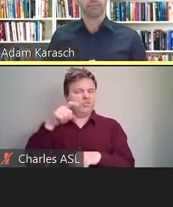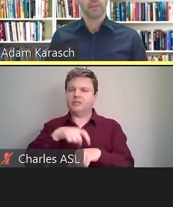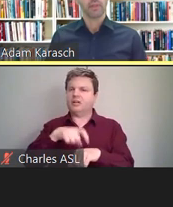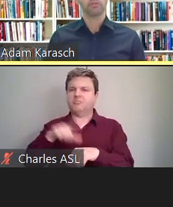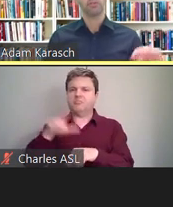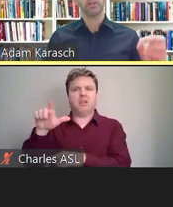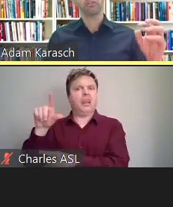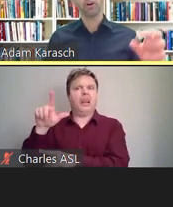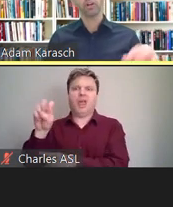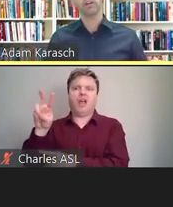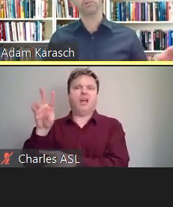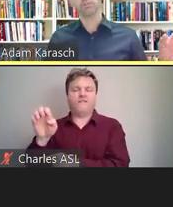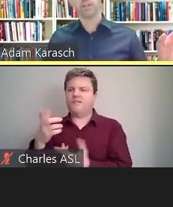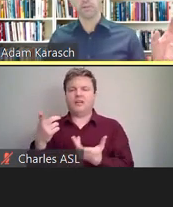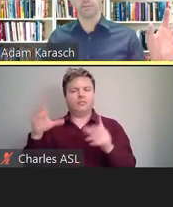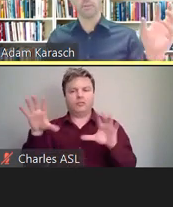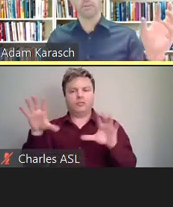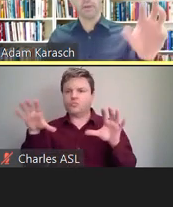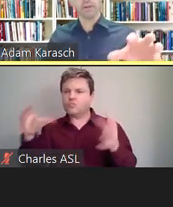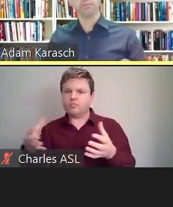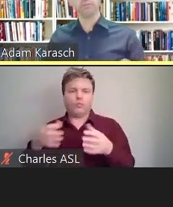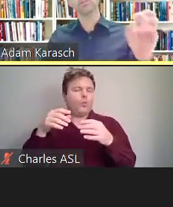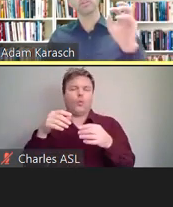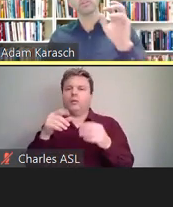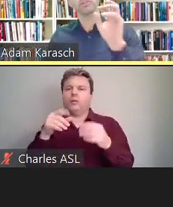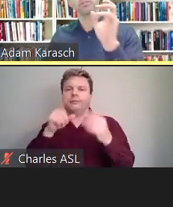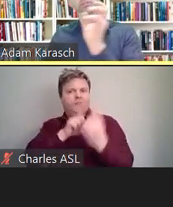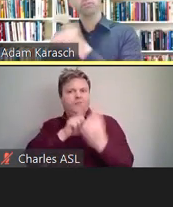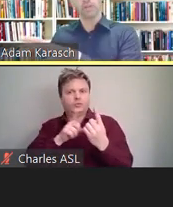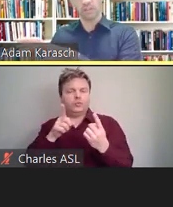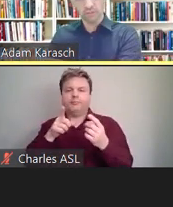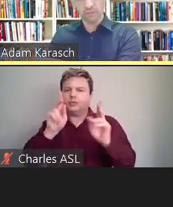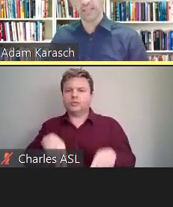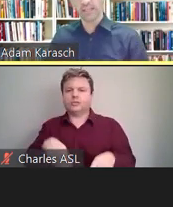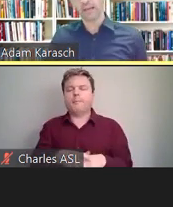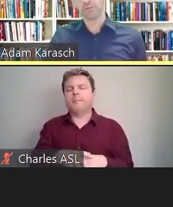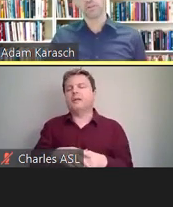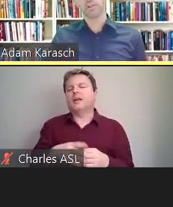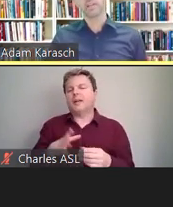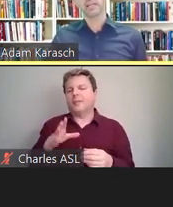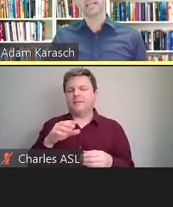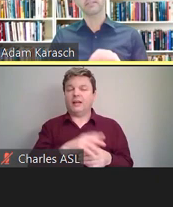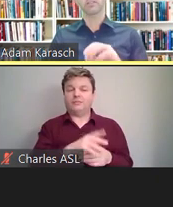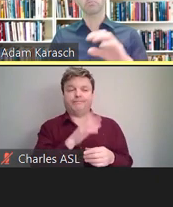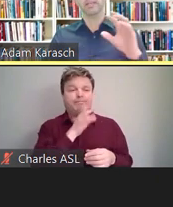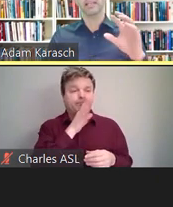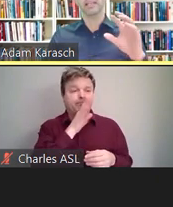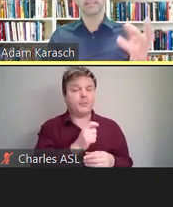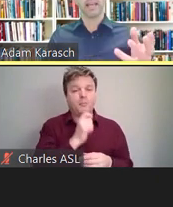And the speakers audio is transmitted from a microphone to a certified captioner, and it's displayed as text